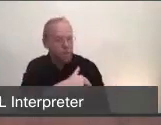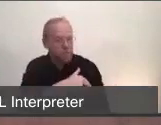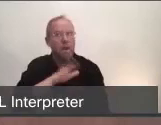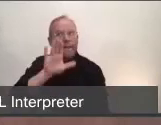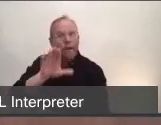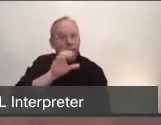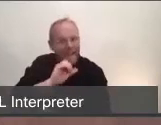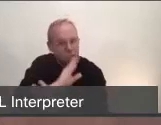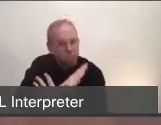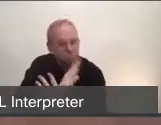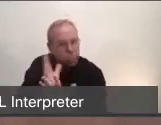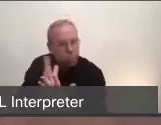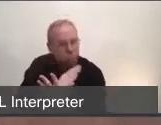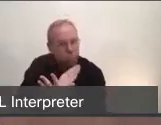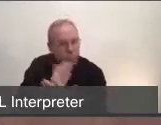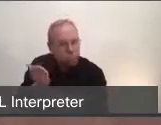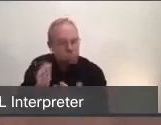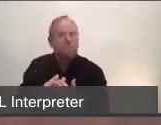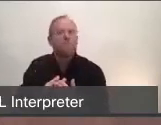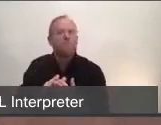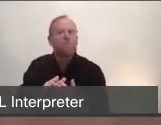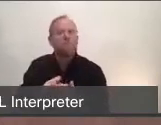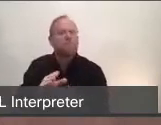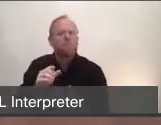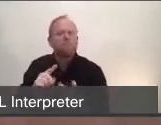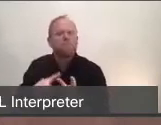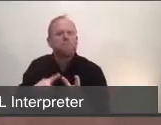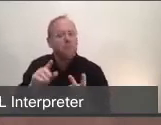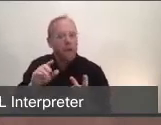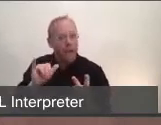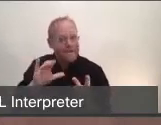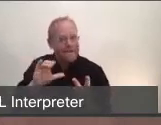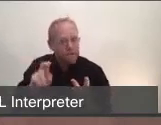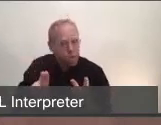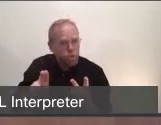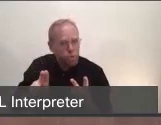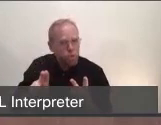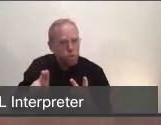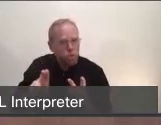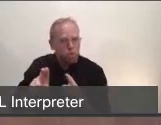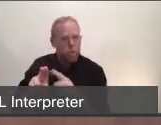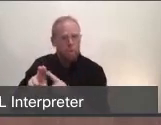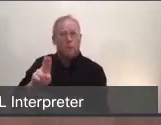Are our ICU units heavily impacted? And any other data that you have